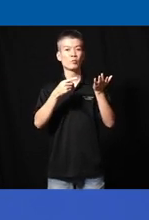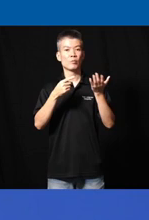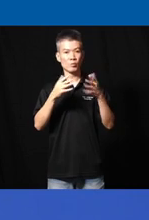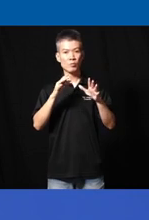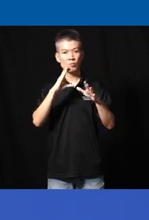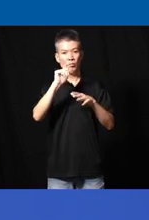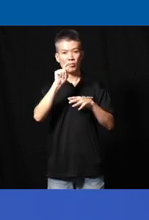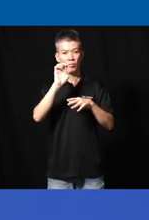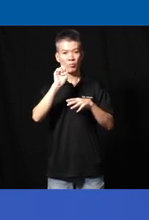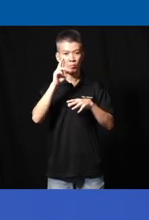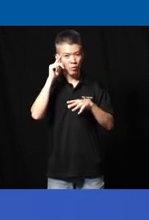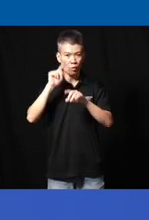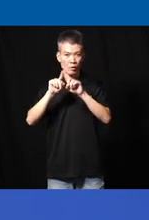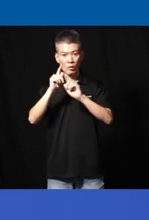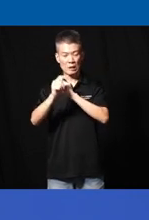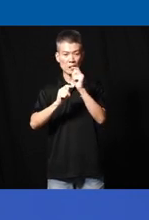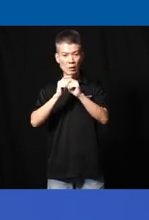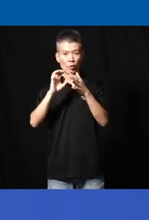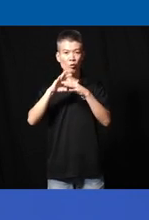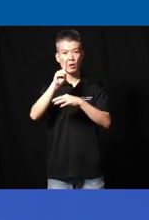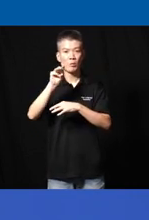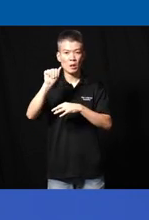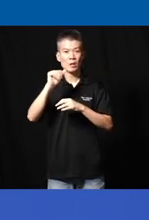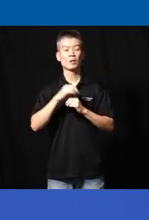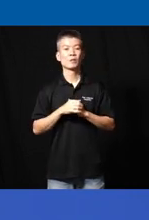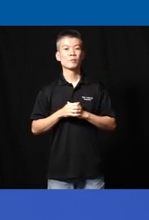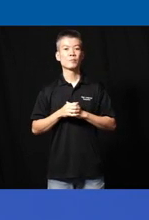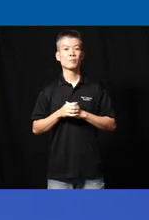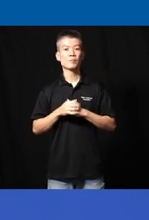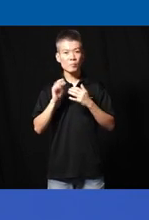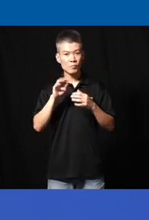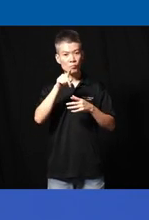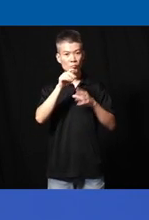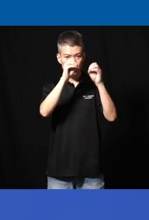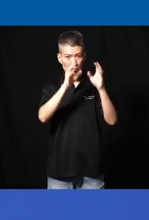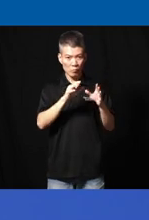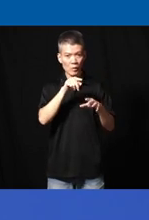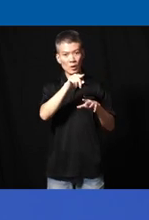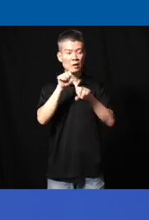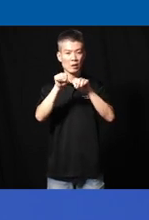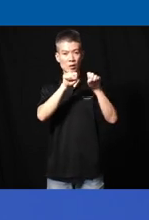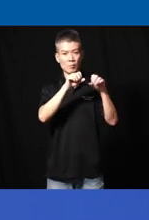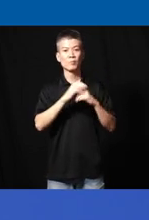cater to the many types of disabilities now if you're a teacher in in the system and you